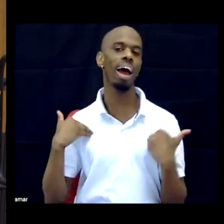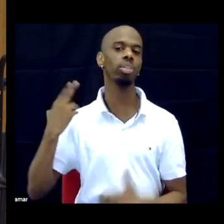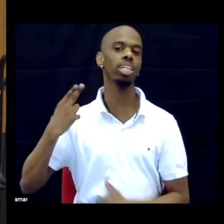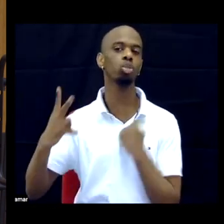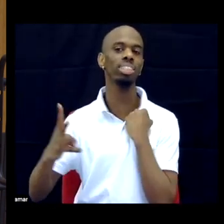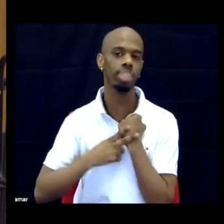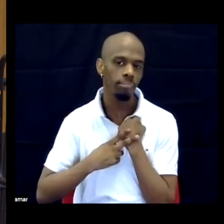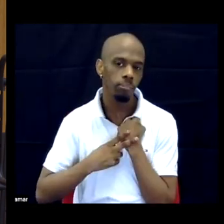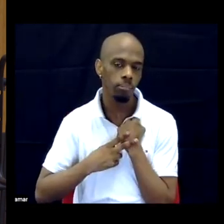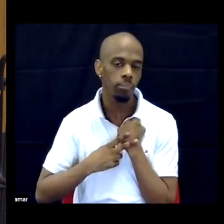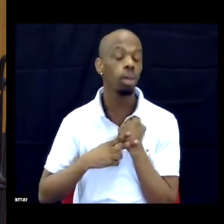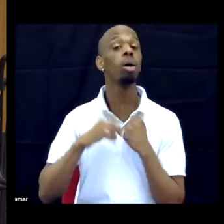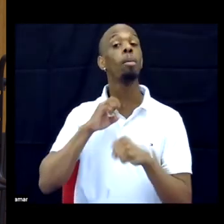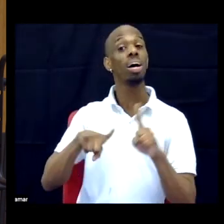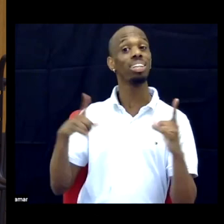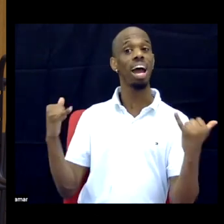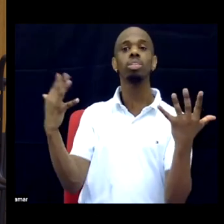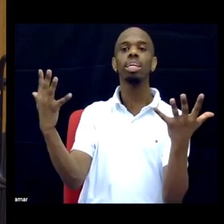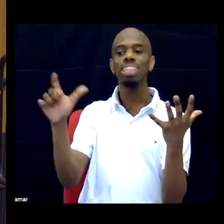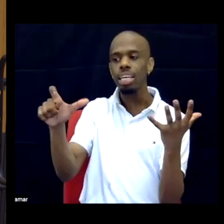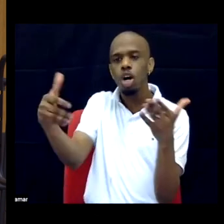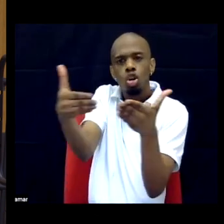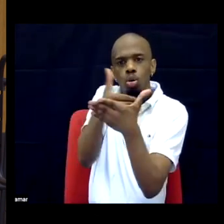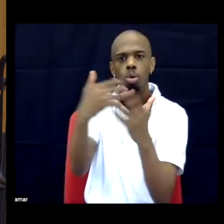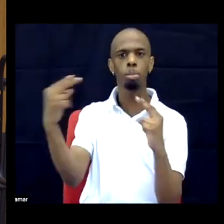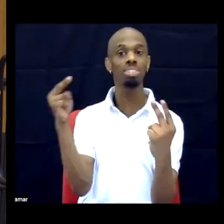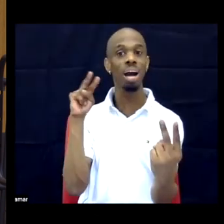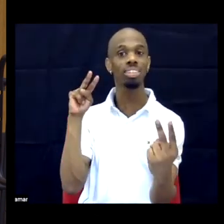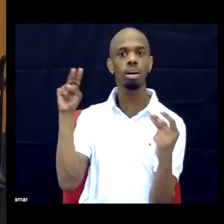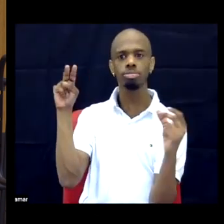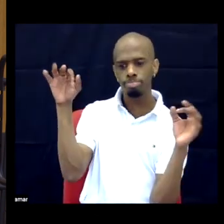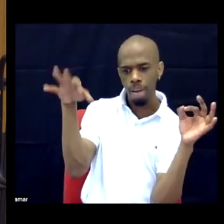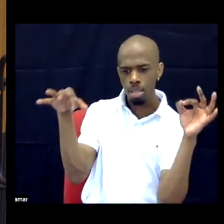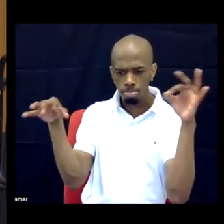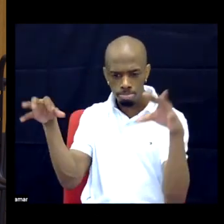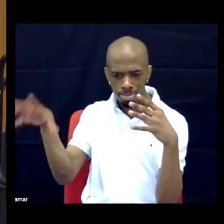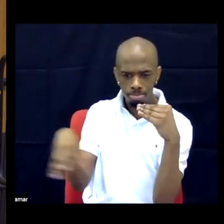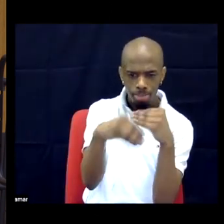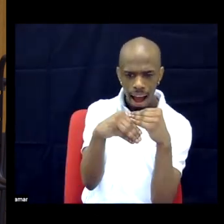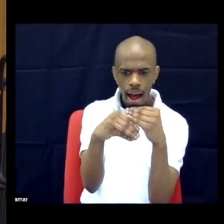All they need is the lens to suddenly look differently at the material and they will see disability in there.